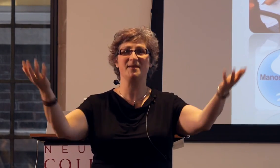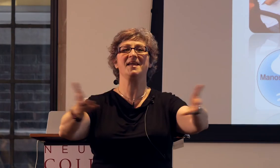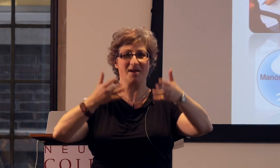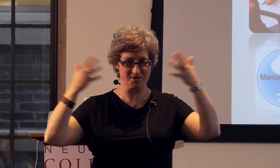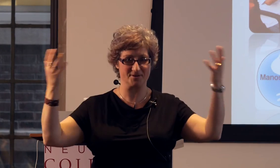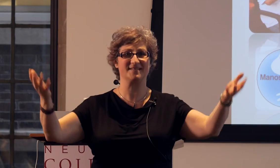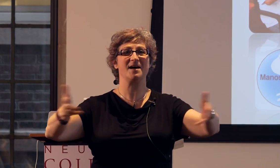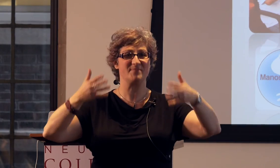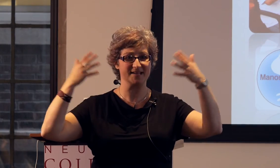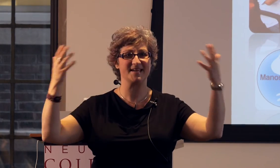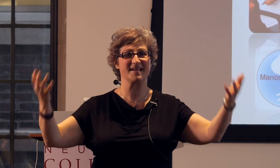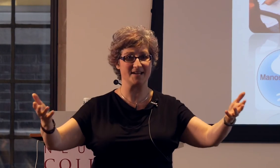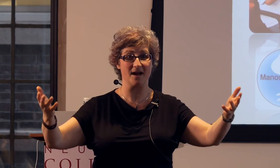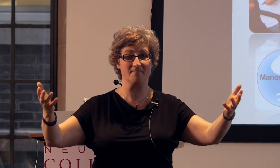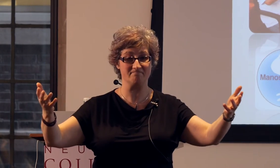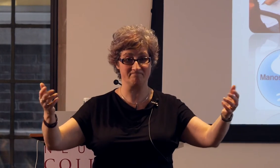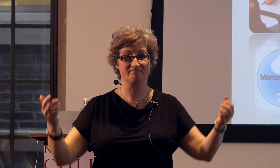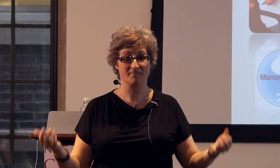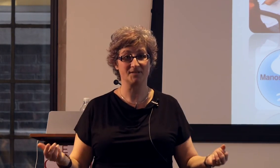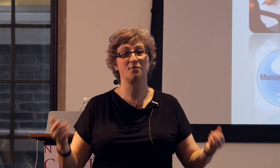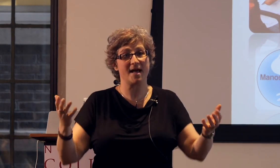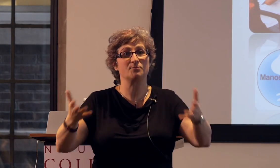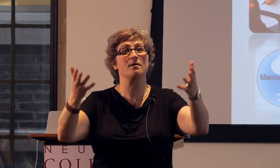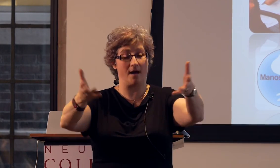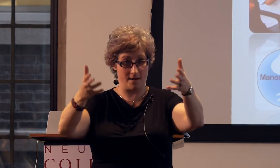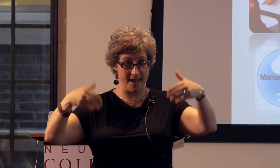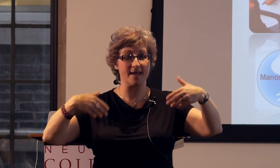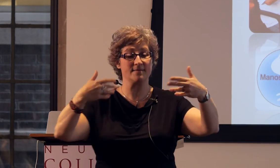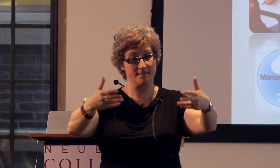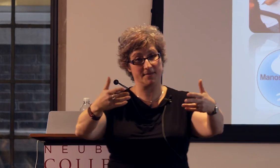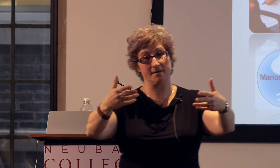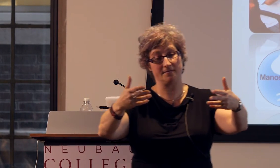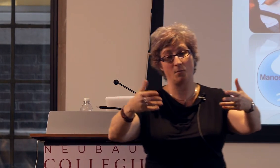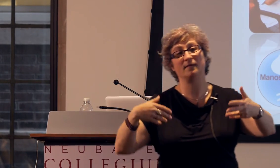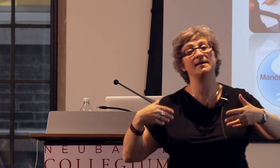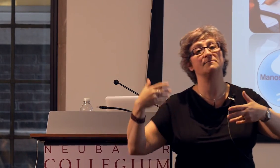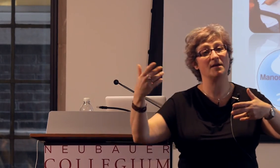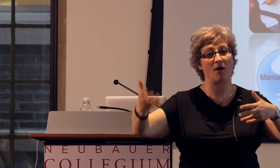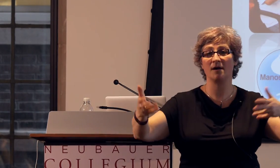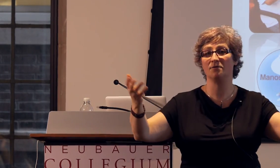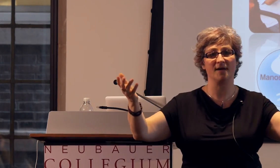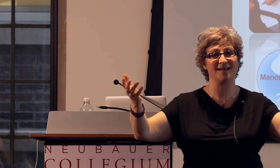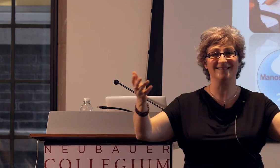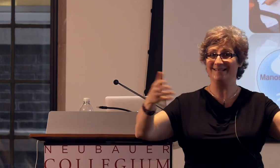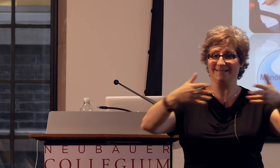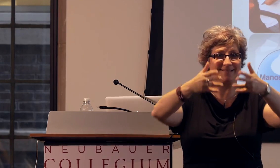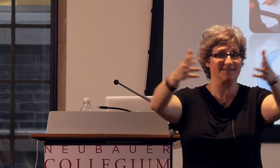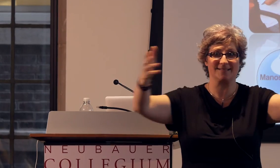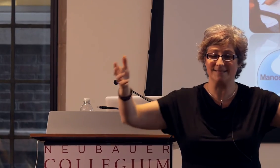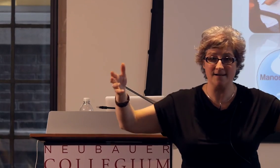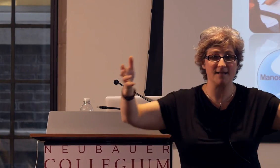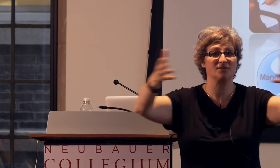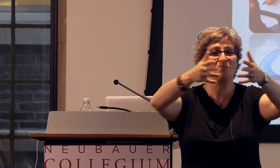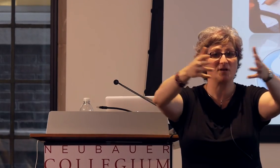being taken up, so that's what, again, what leads me to argue that there's not so much